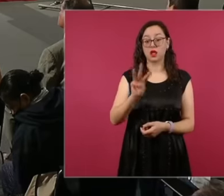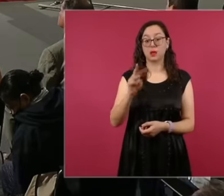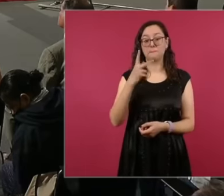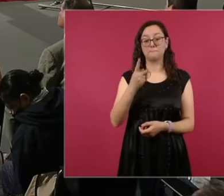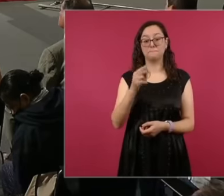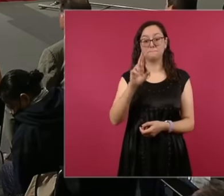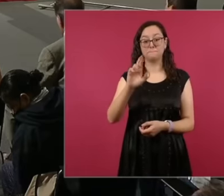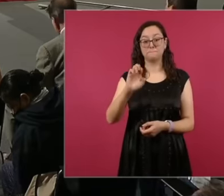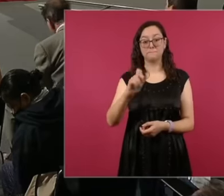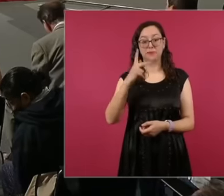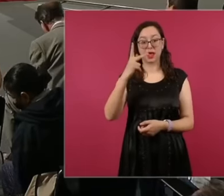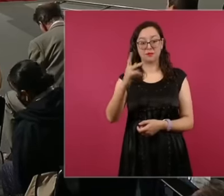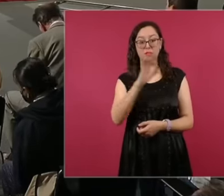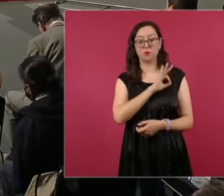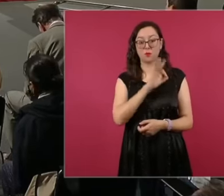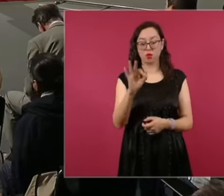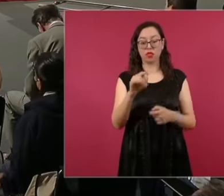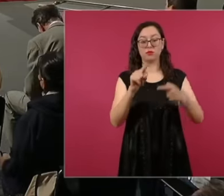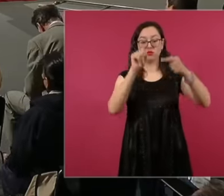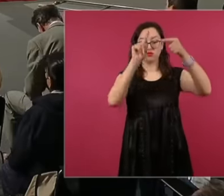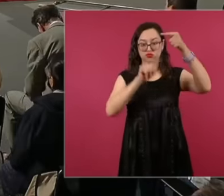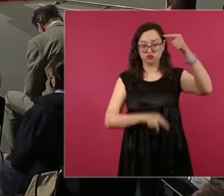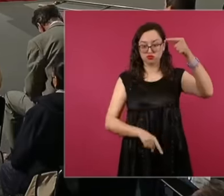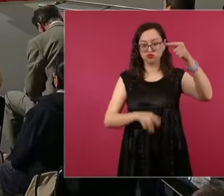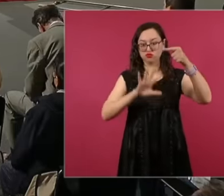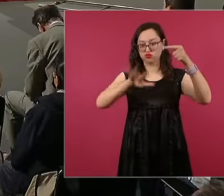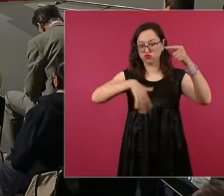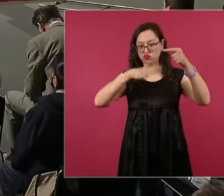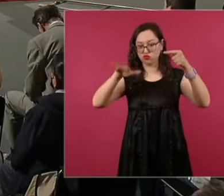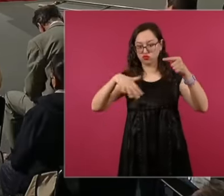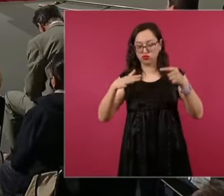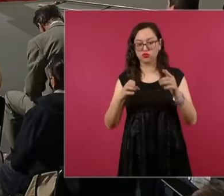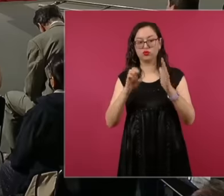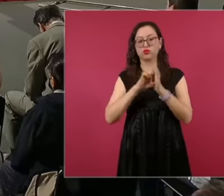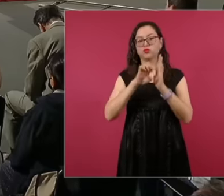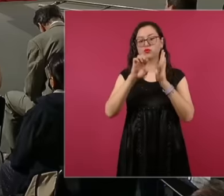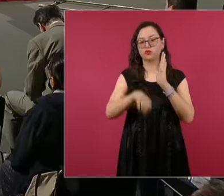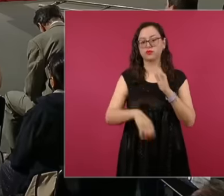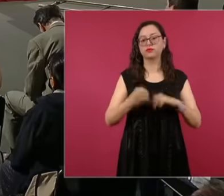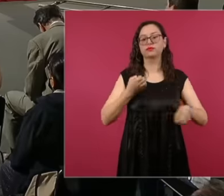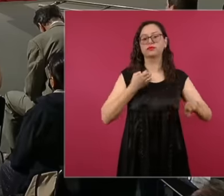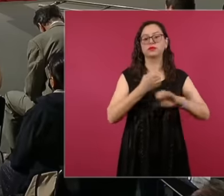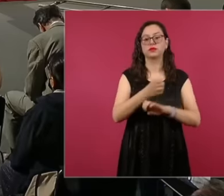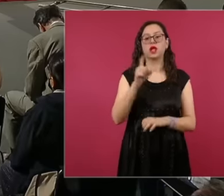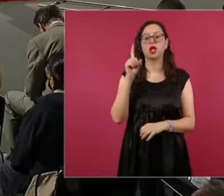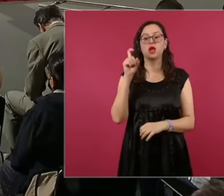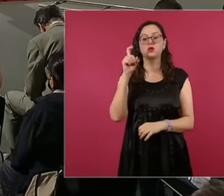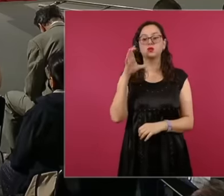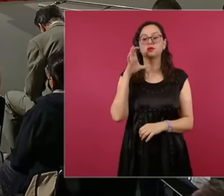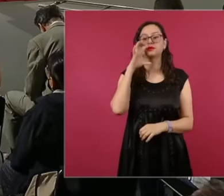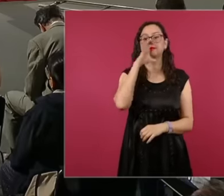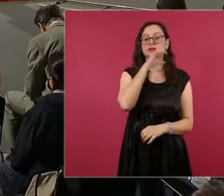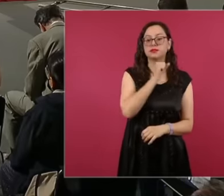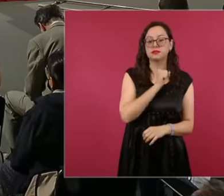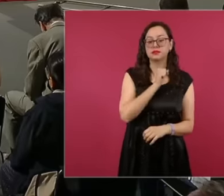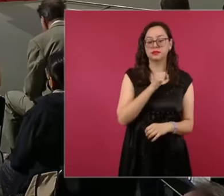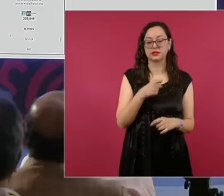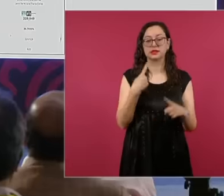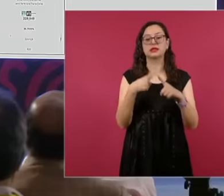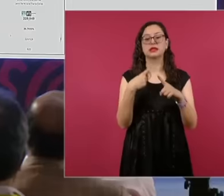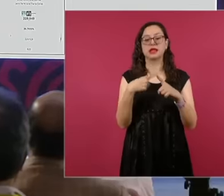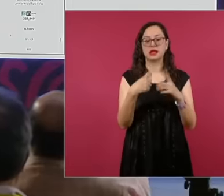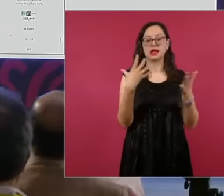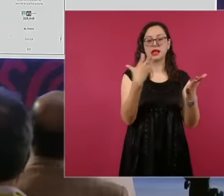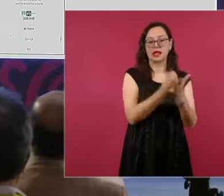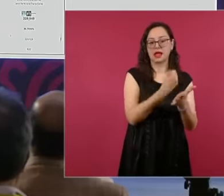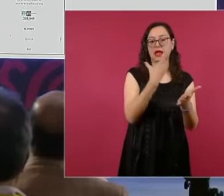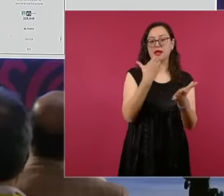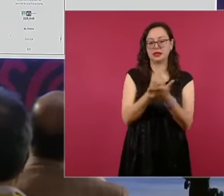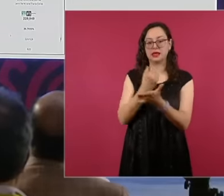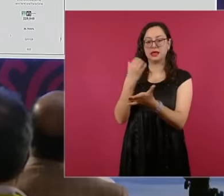Aguascalientes here we can see it no Who are the first places in the case of pan pri PRD